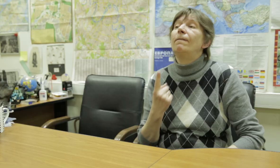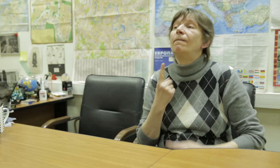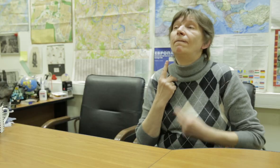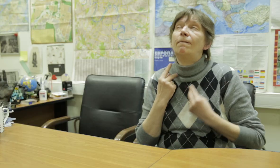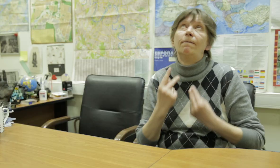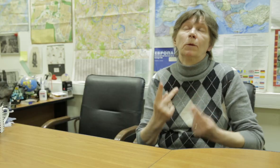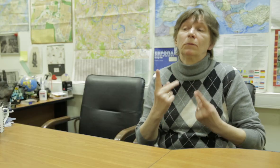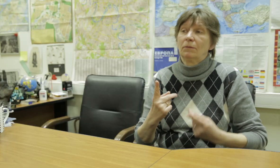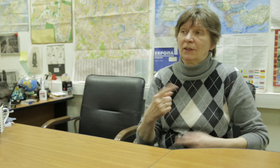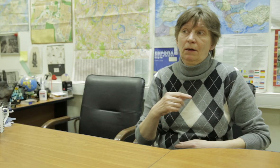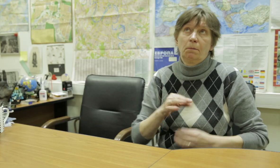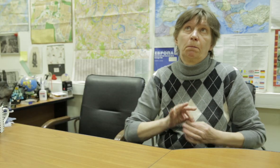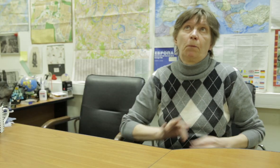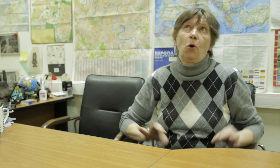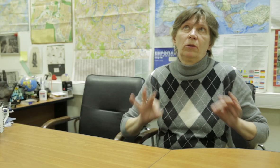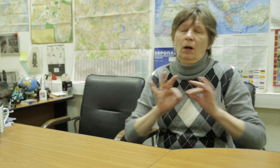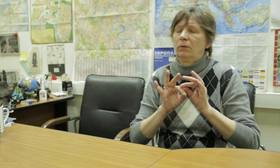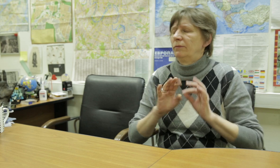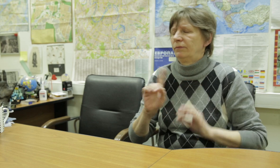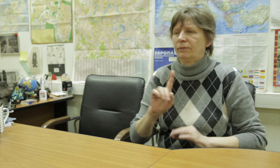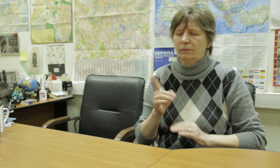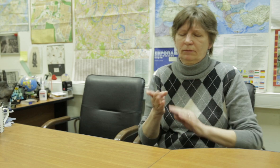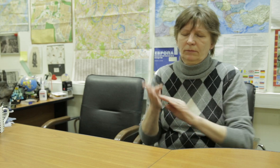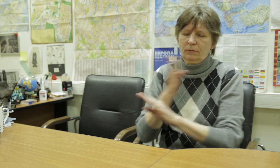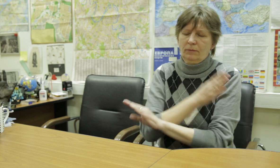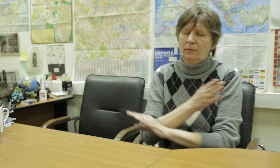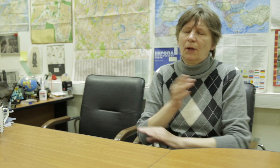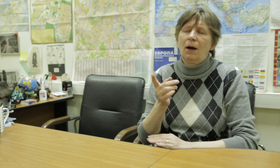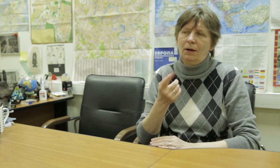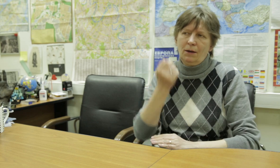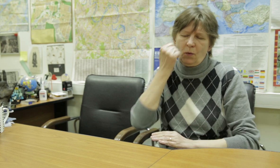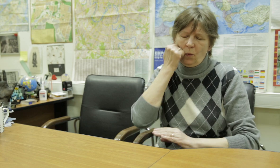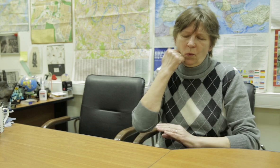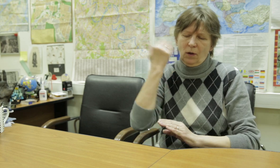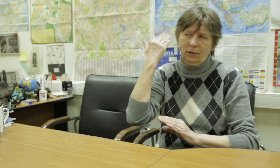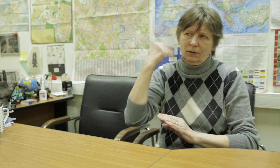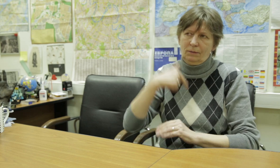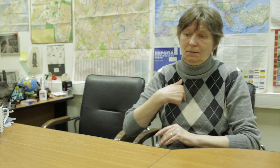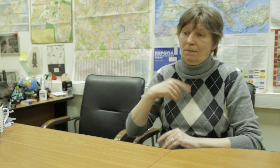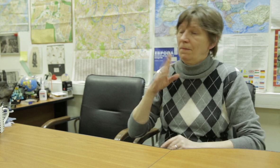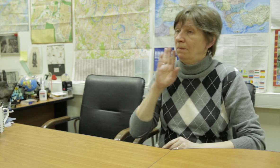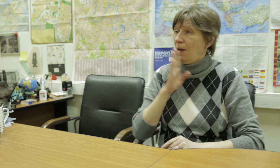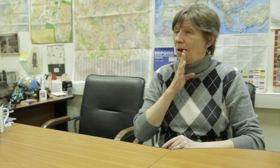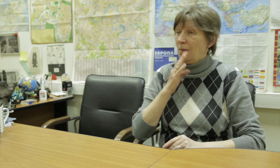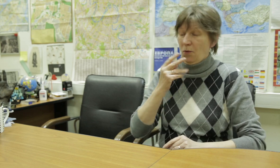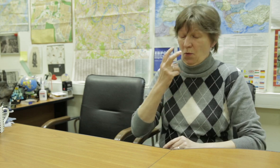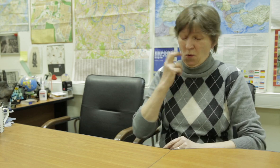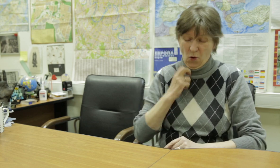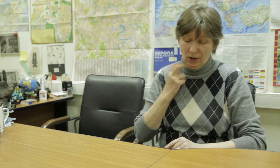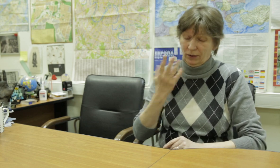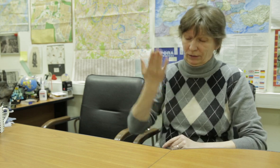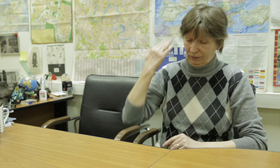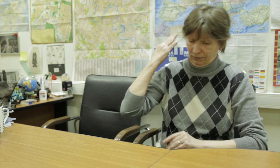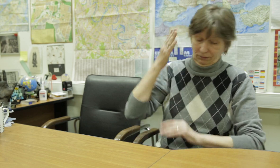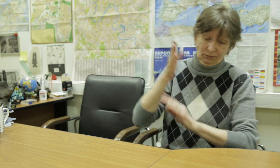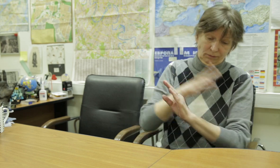there are many programs in Russia that are part of different universities and colleges. (Dr. Victor Palenny)